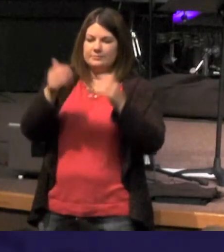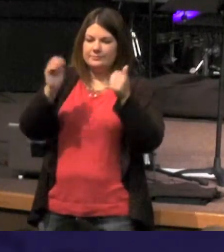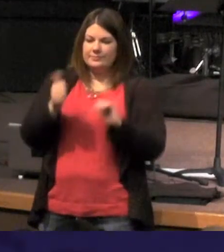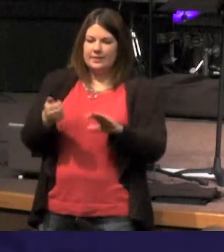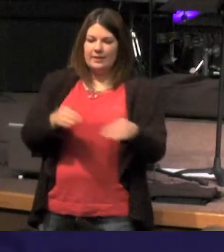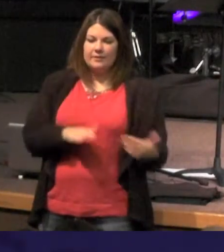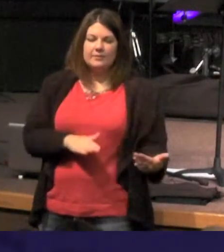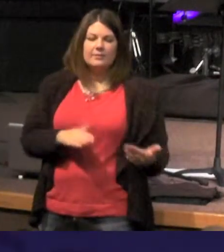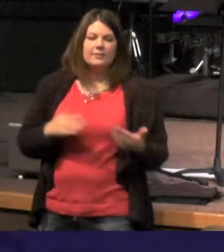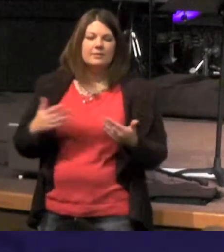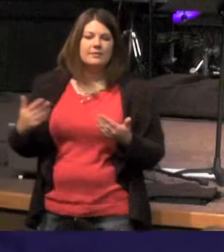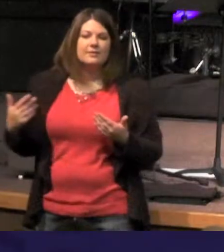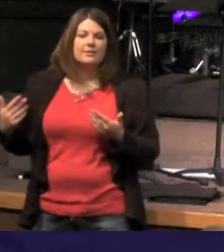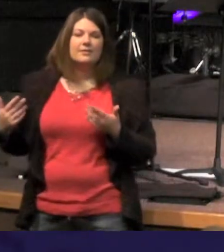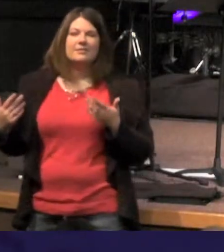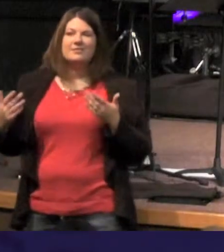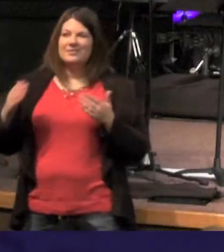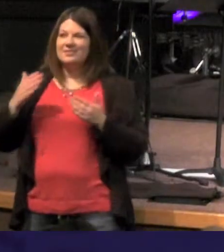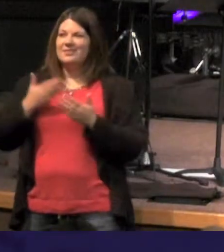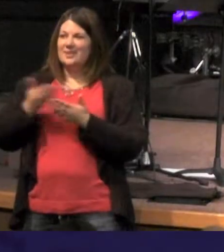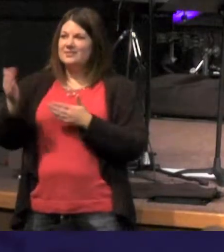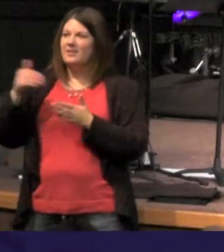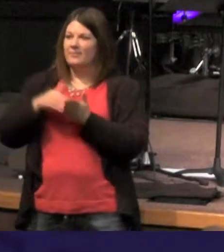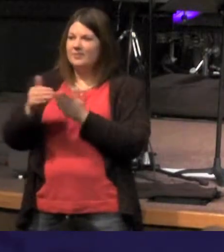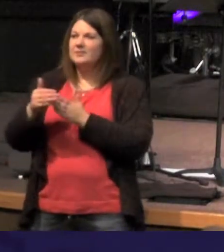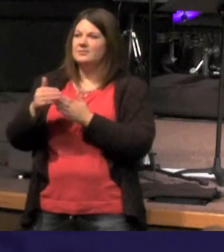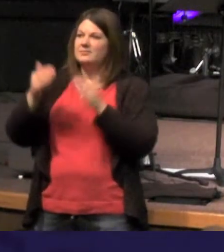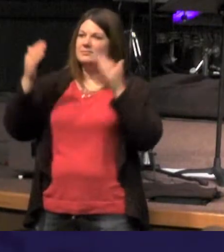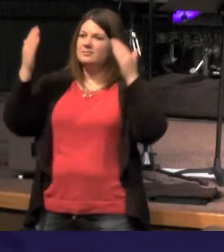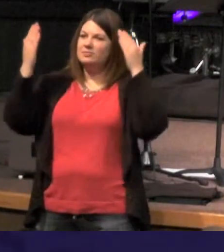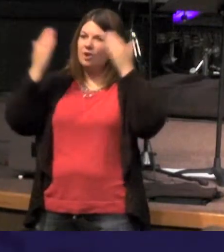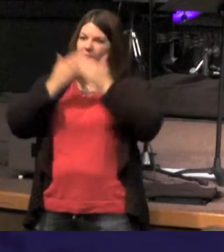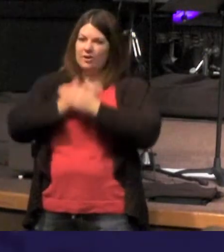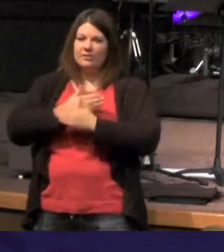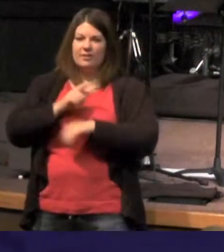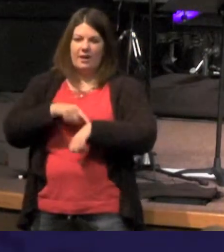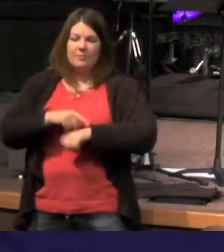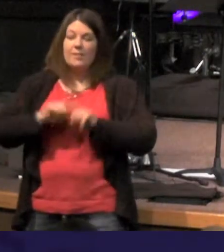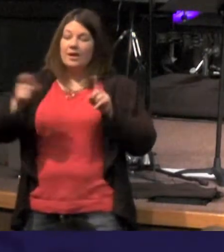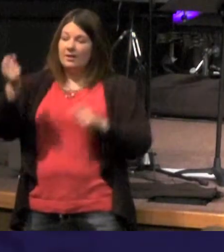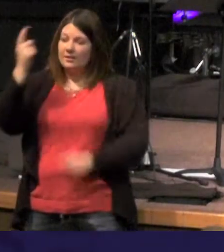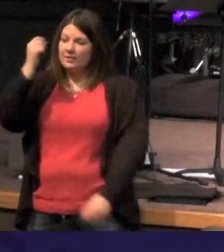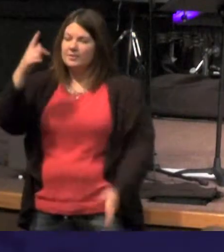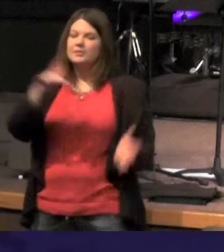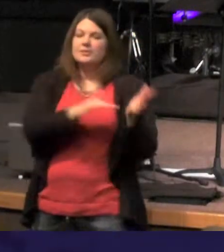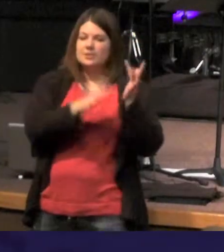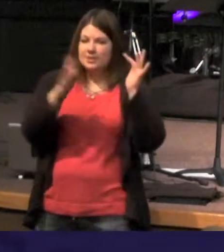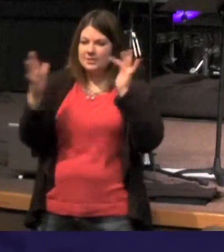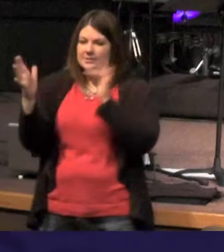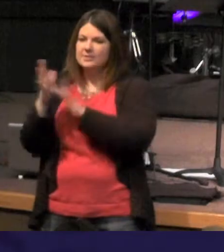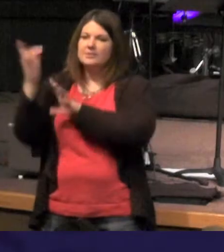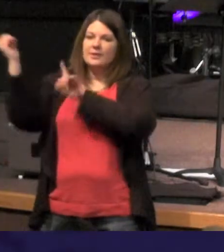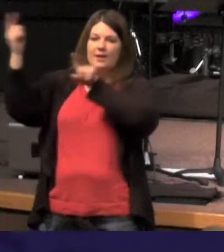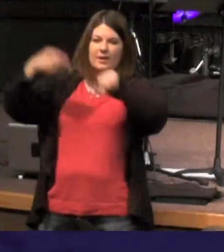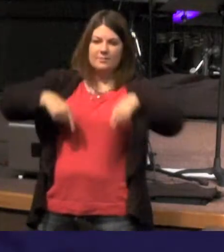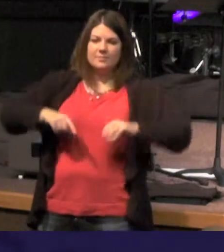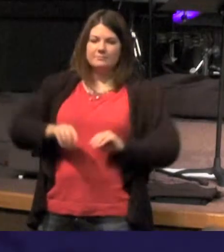things oftentimes get dark - I want to stop and say that Jesus came to shine light